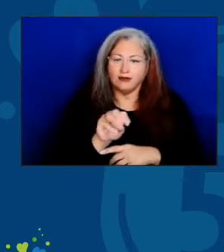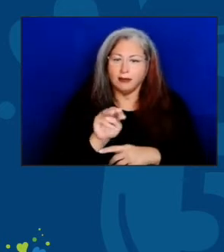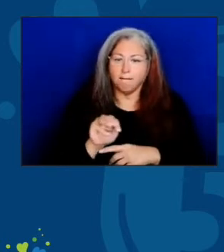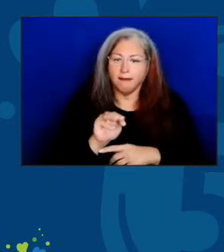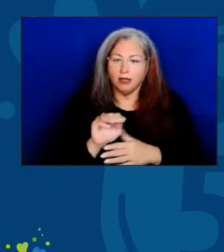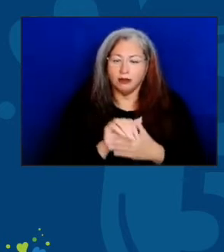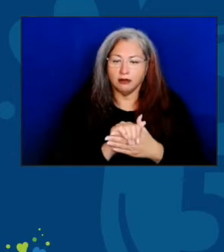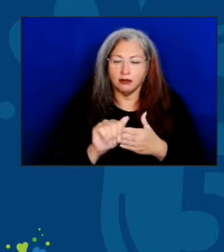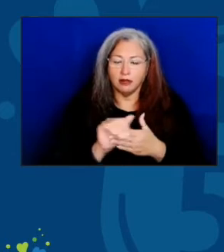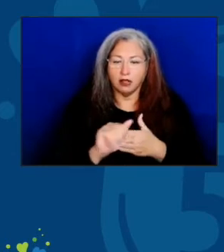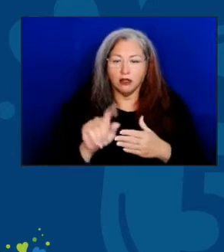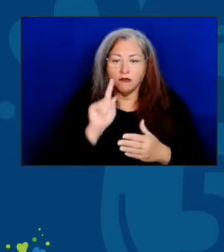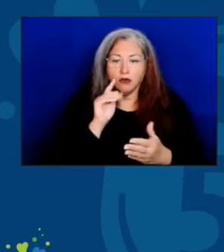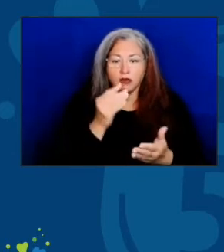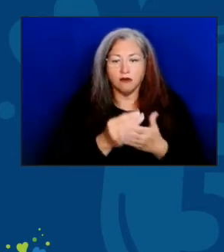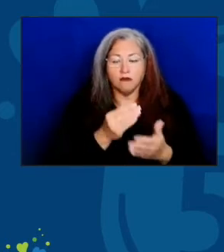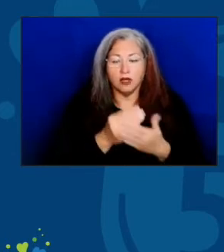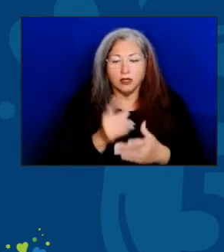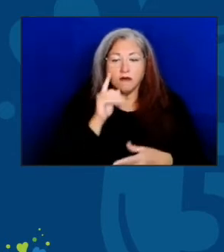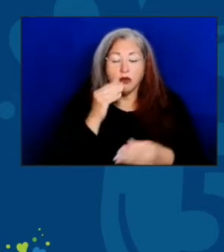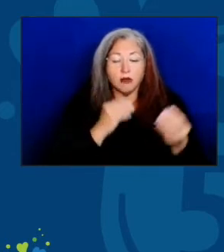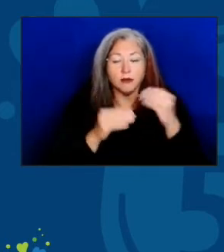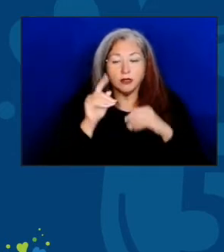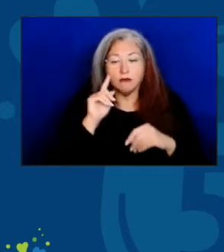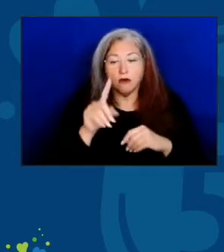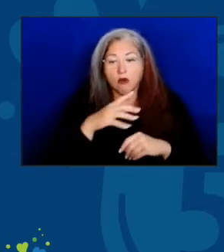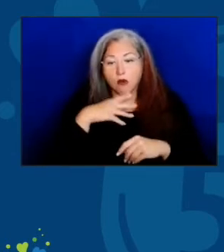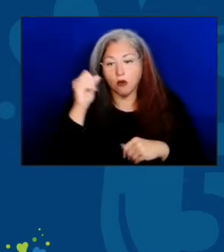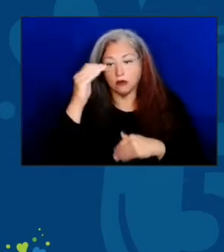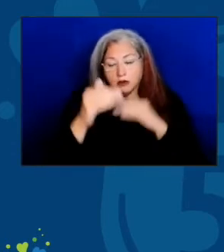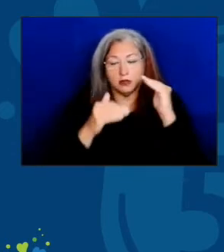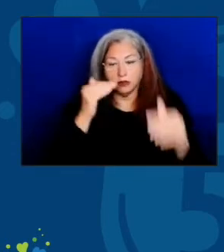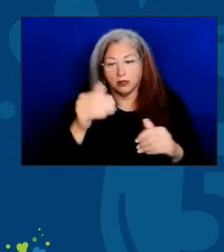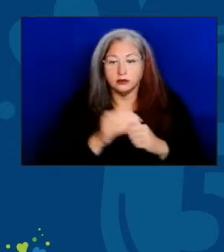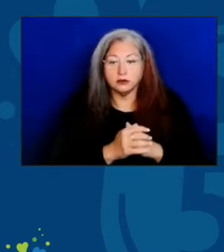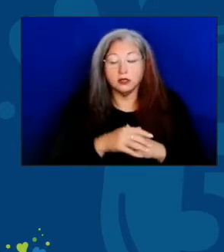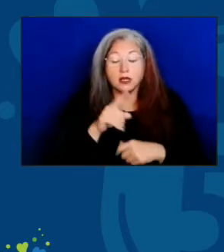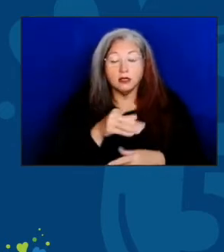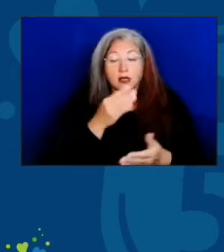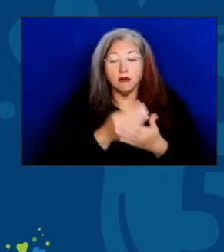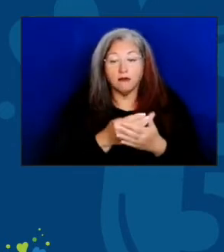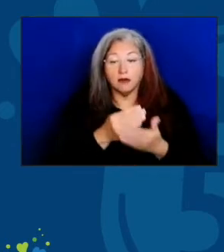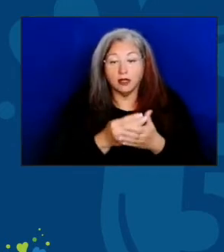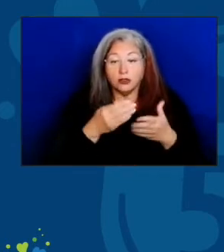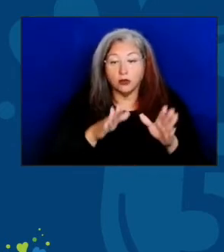in funding for meals for older adults. These funds allowed states to continue